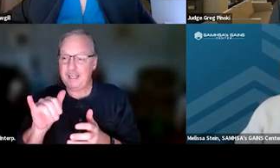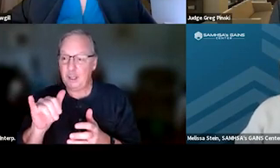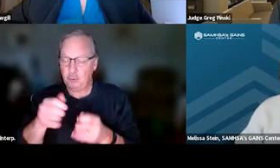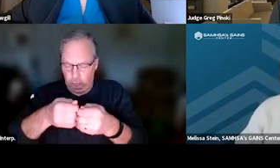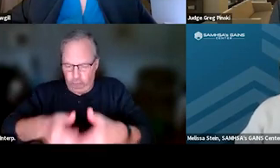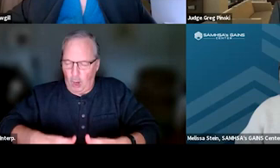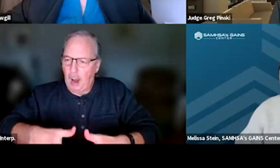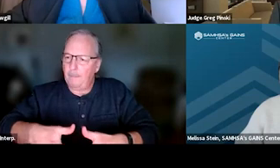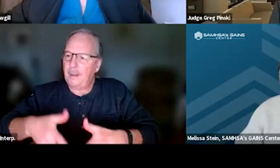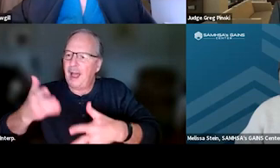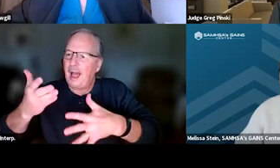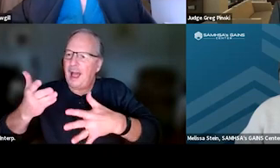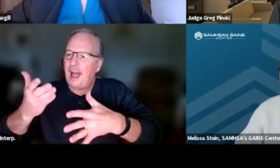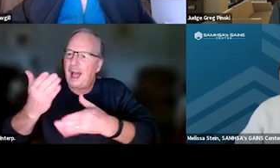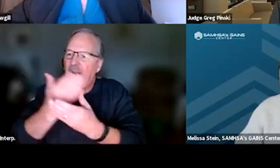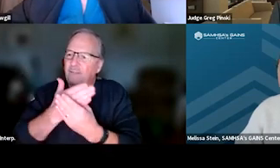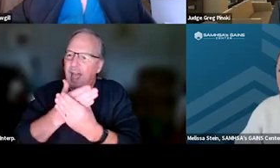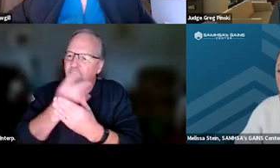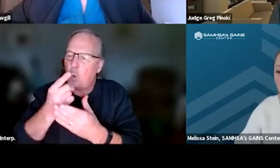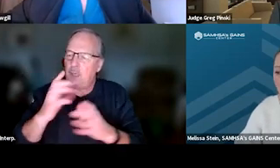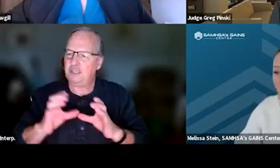for the certificate of attendance. And so...